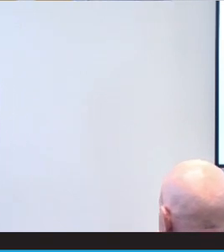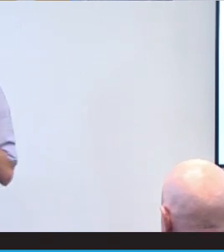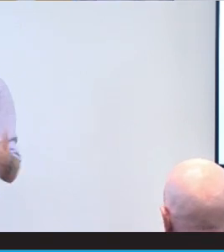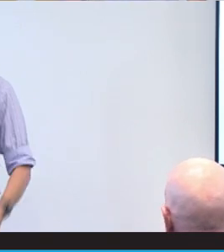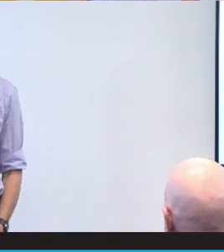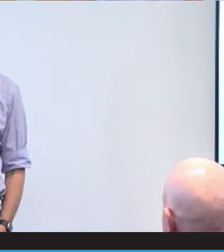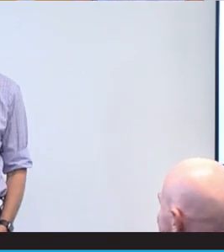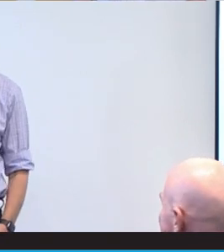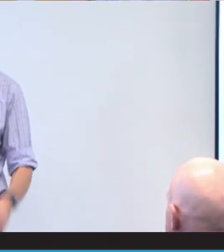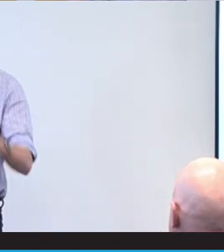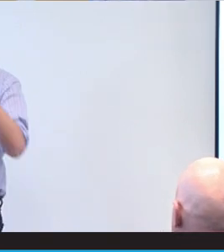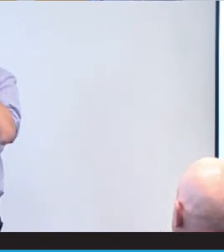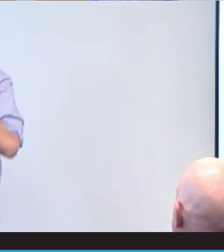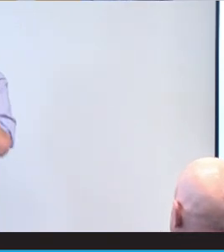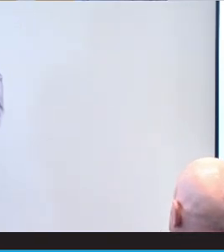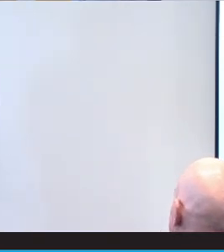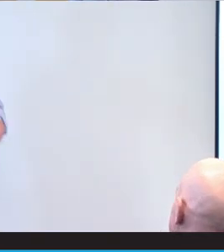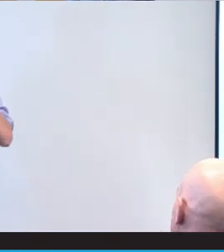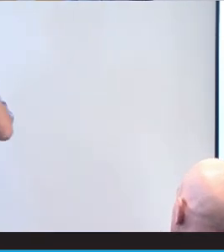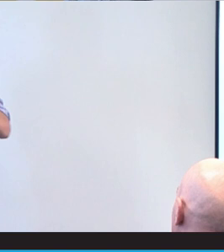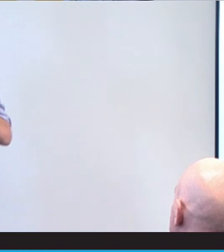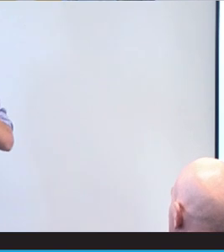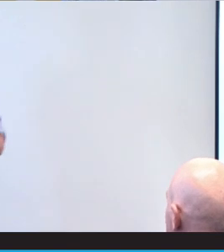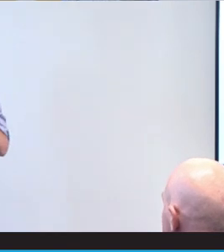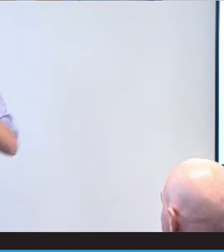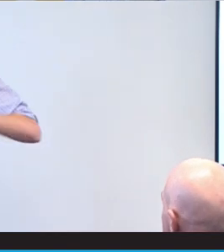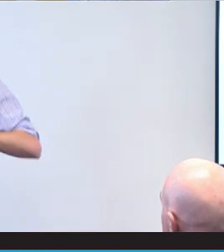It's nice to get out somewhere different. I just want to acknowledge the traditional